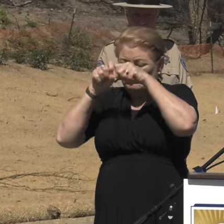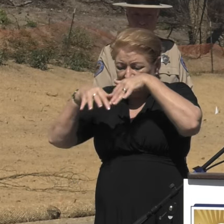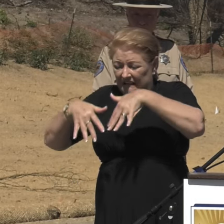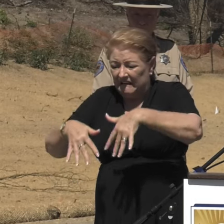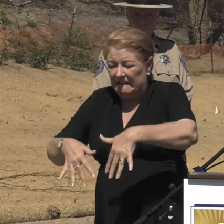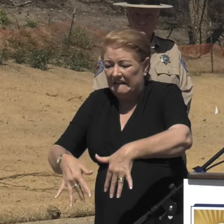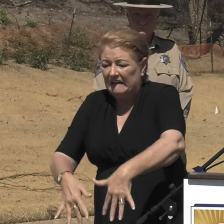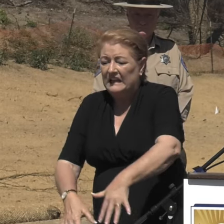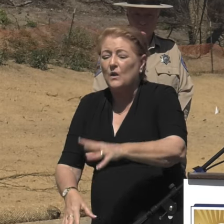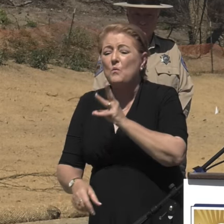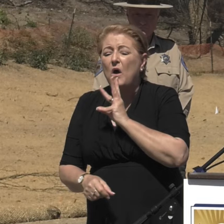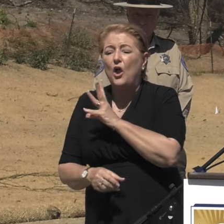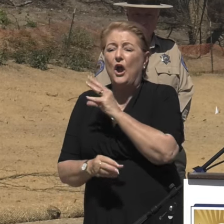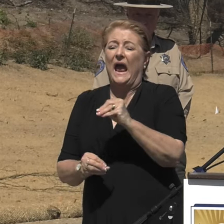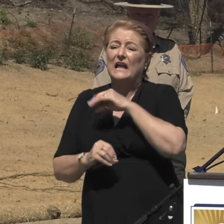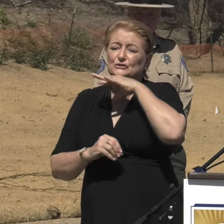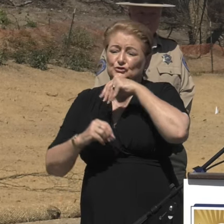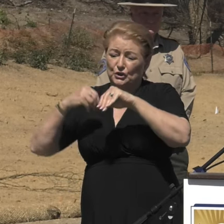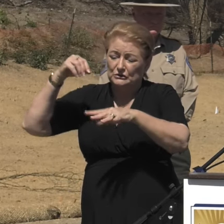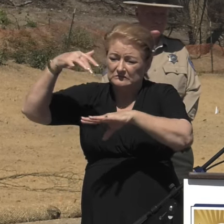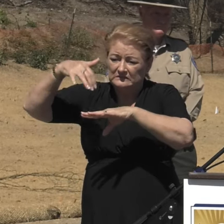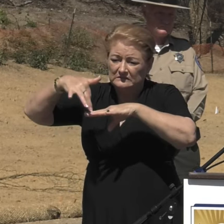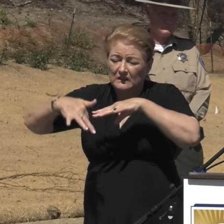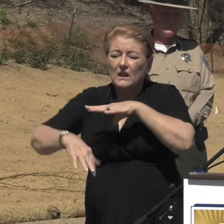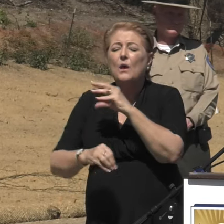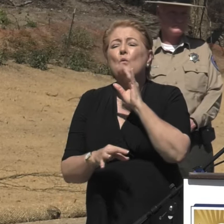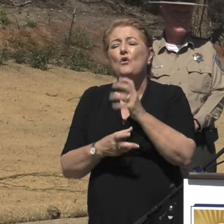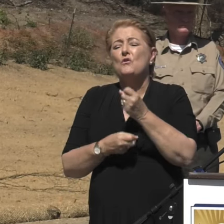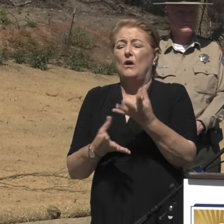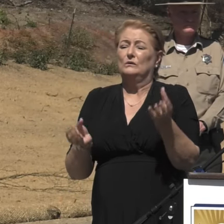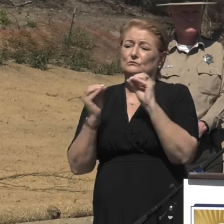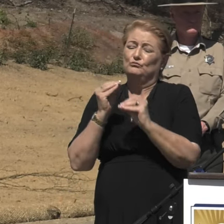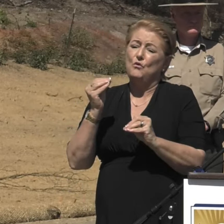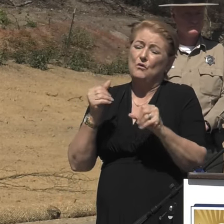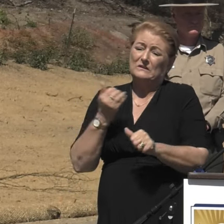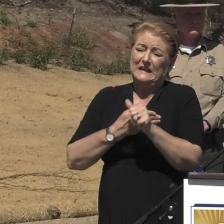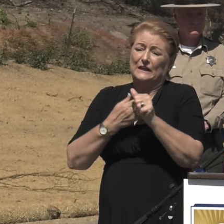causing even more harm to the environment and the people that live nearby.